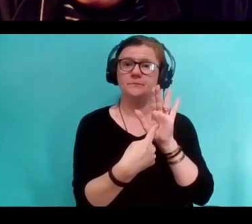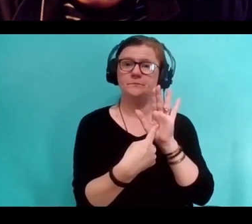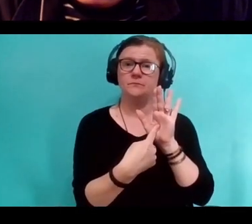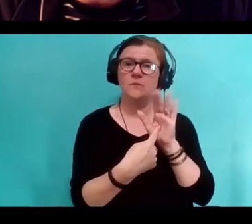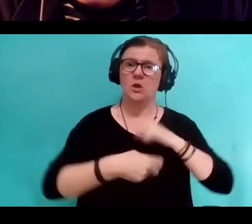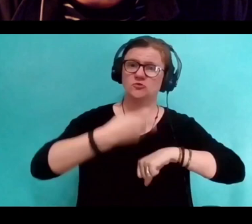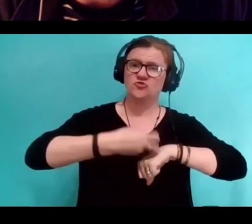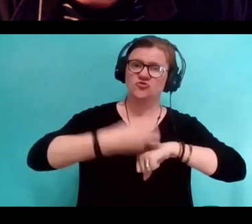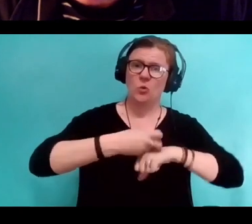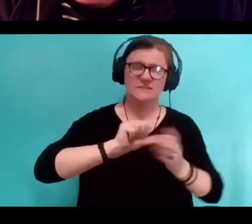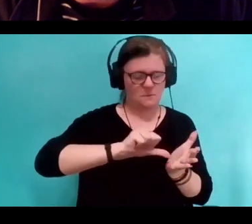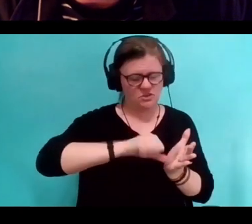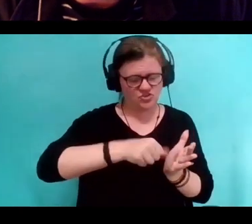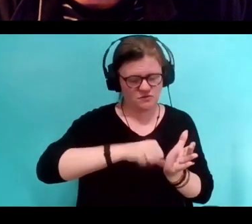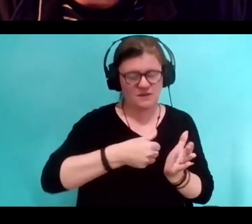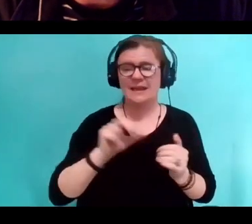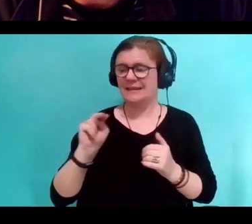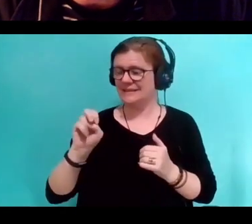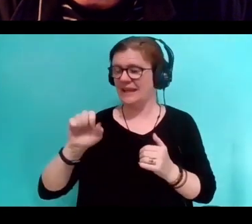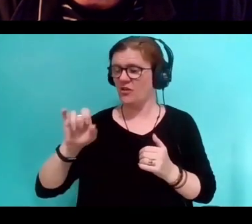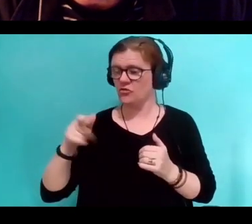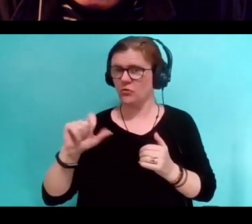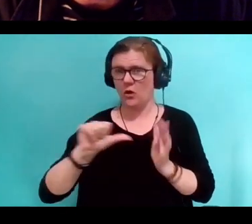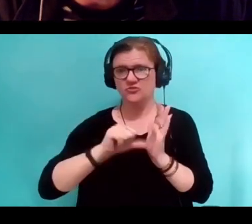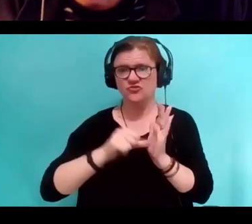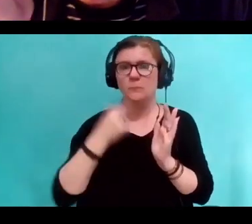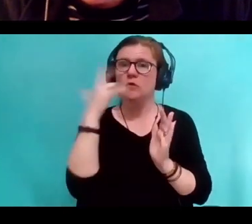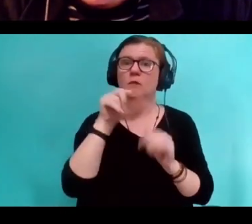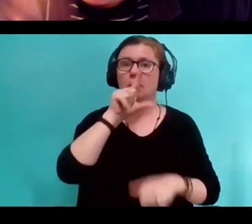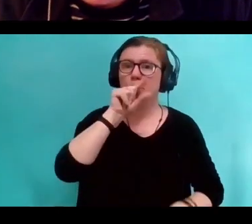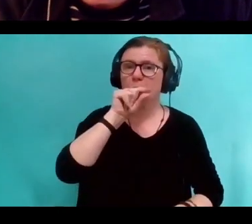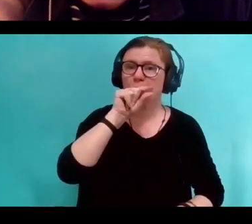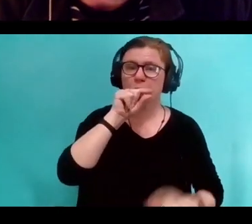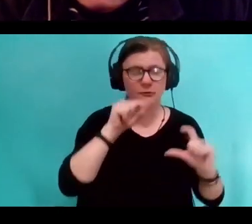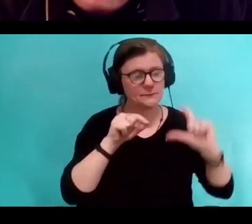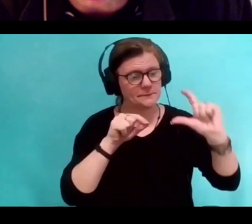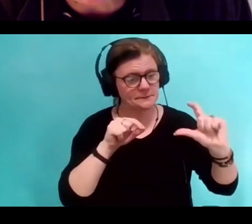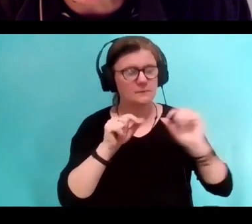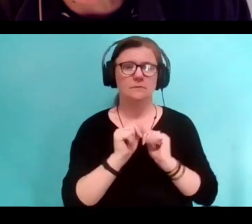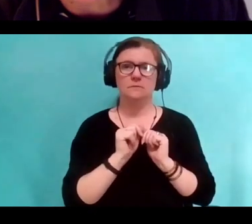that had been shaped by Neanderthals to look like birds, or to have pleasing designs in them